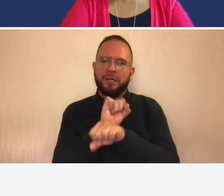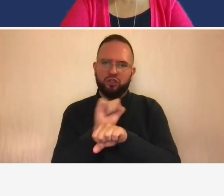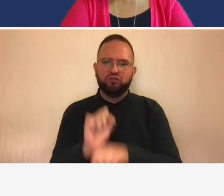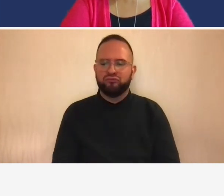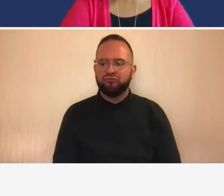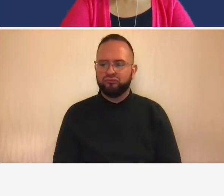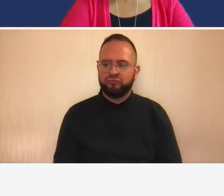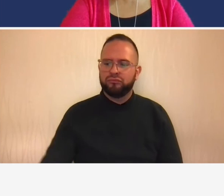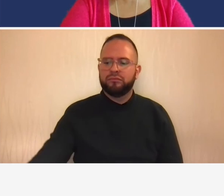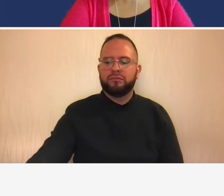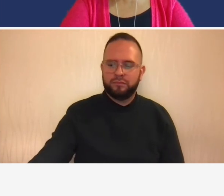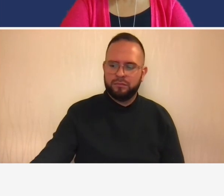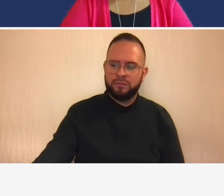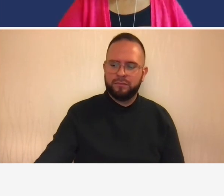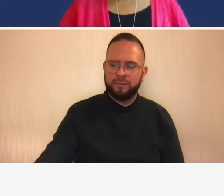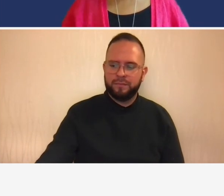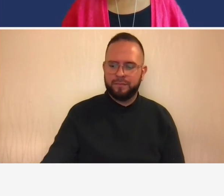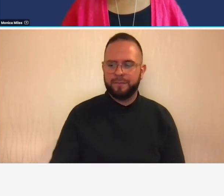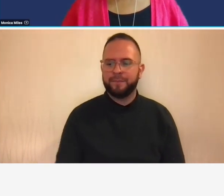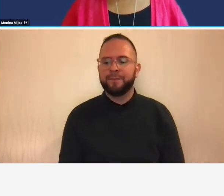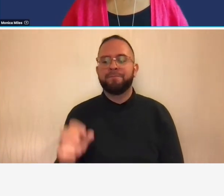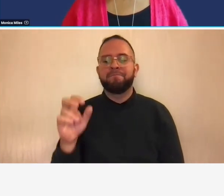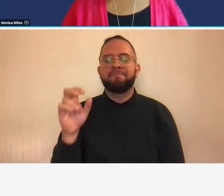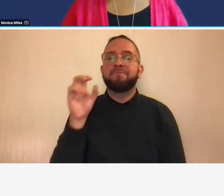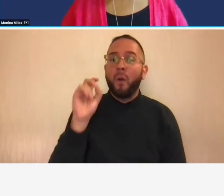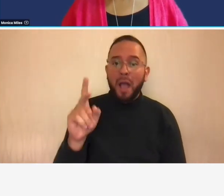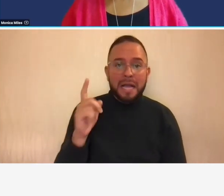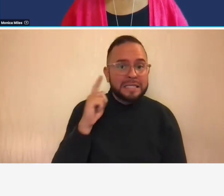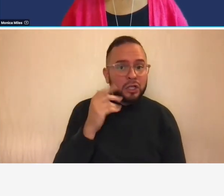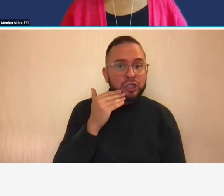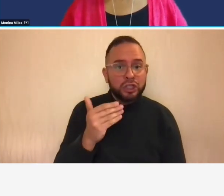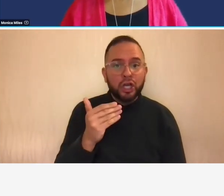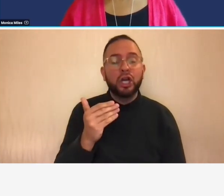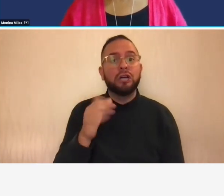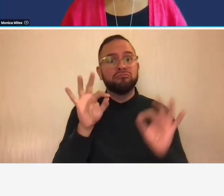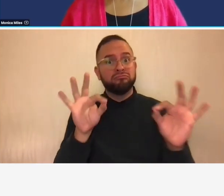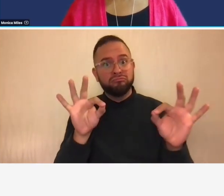okay sounds good so am i good have the interpreters swapped can i continue on